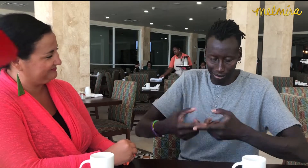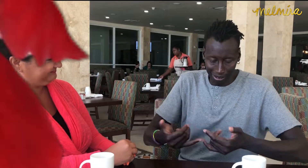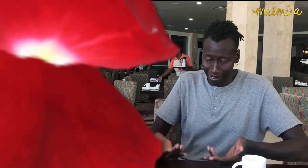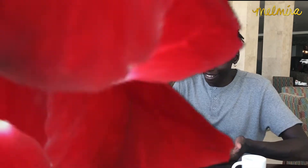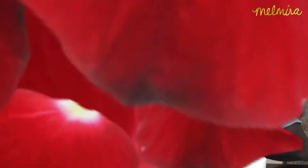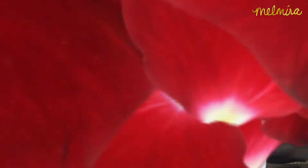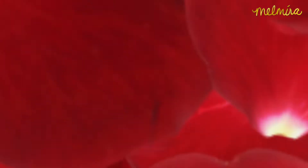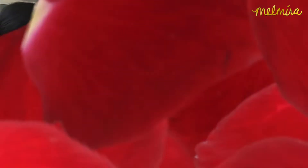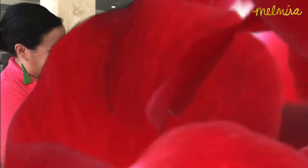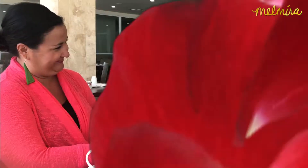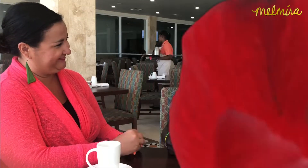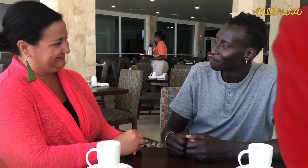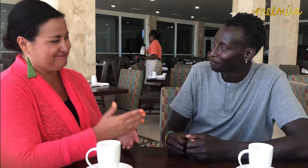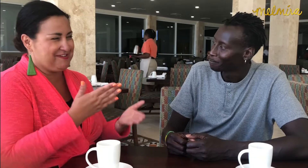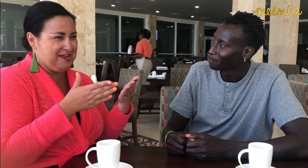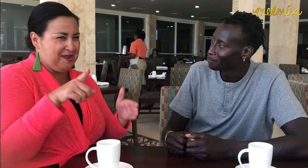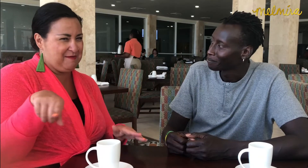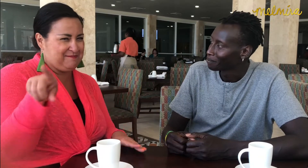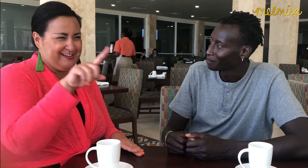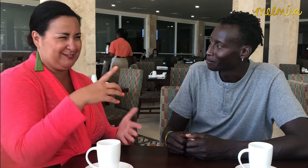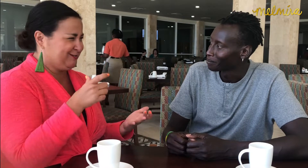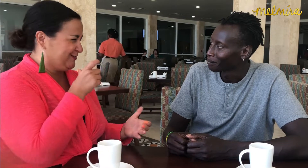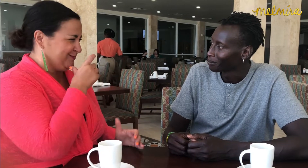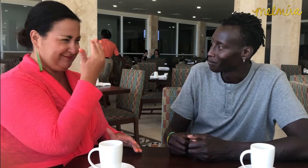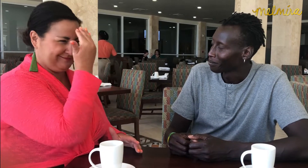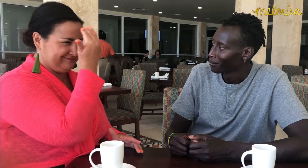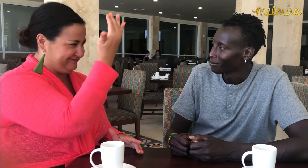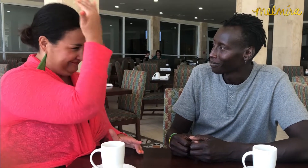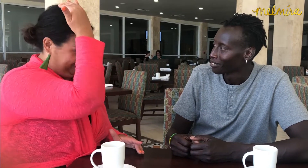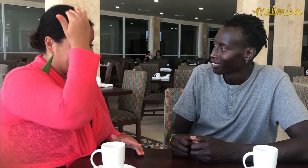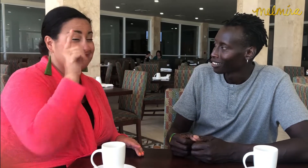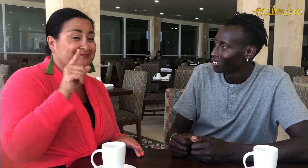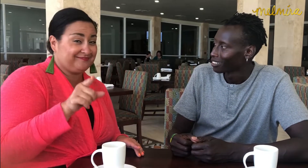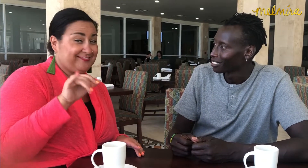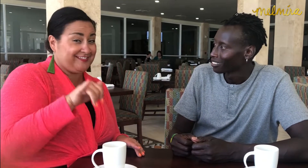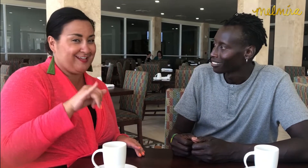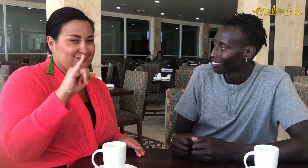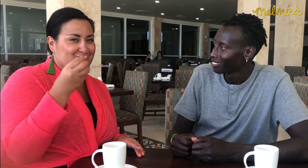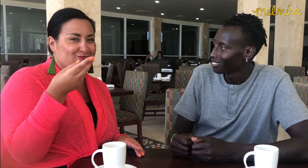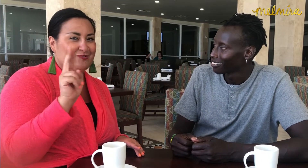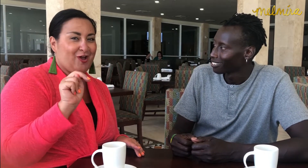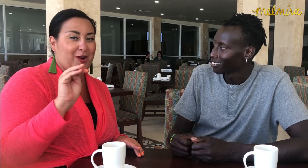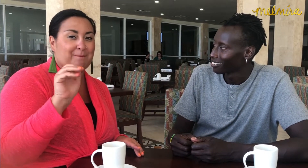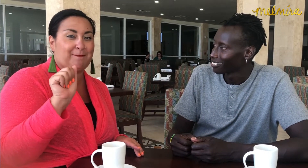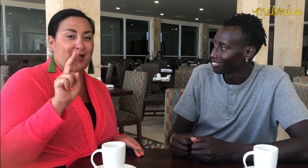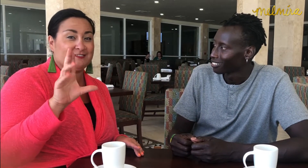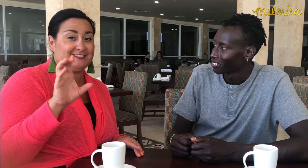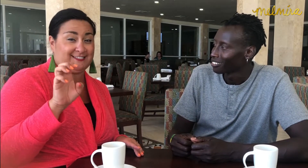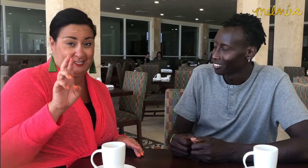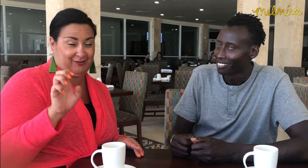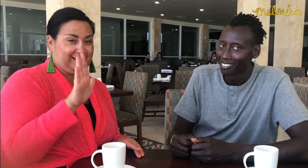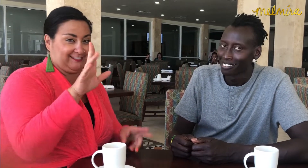For those that are unfamiliar this is John Maucere's